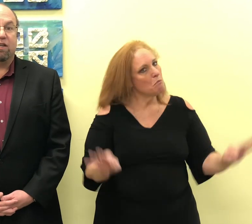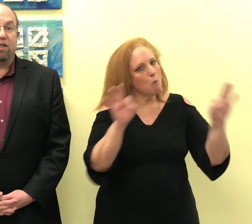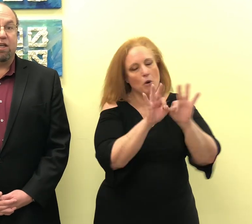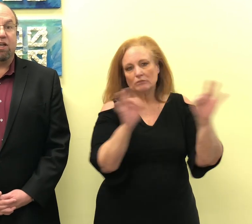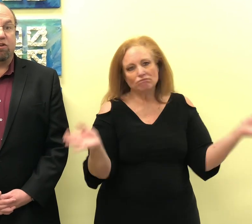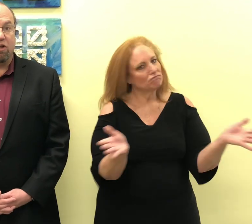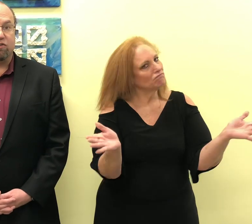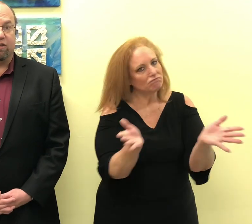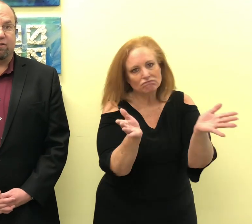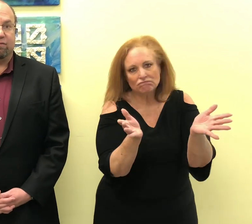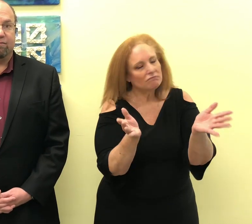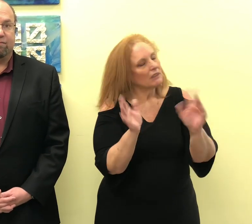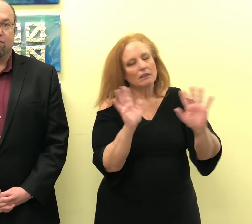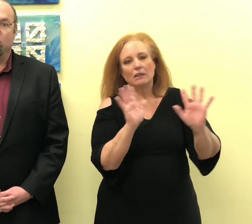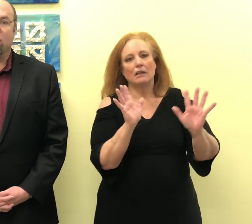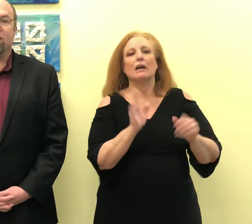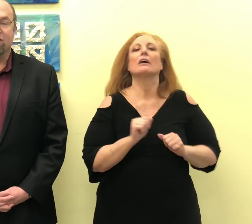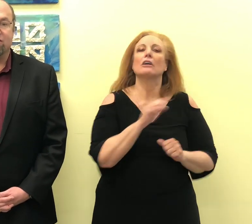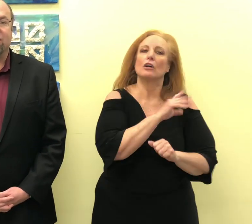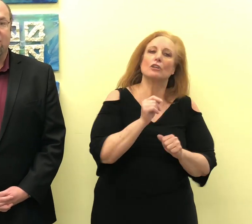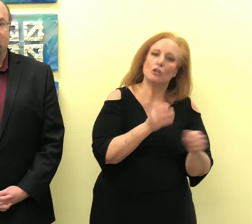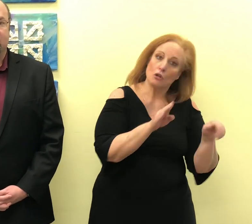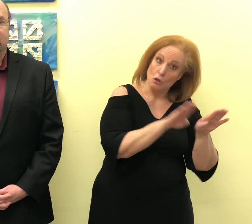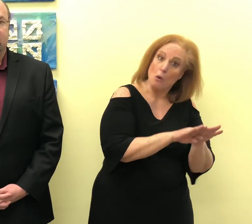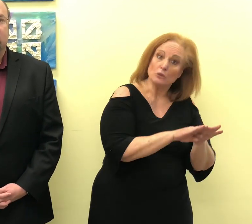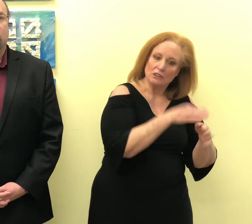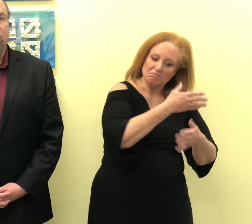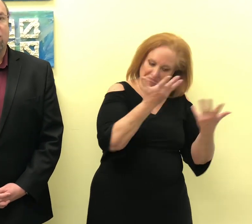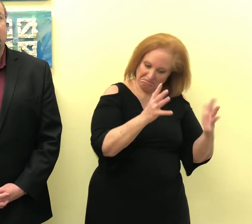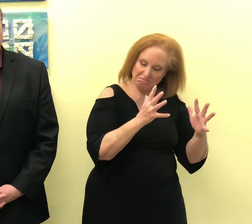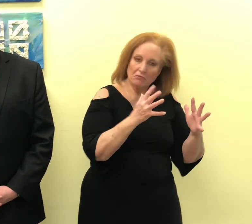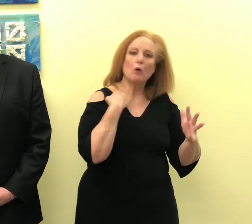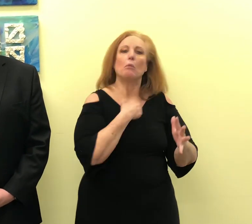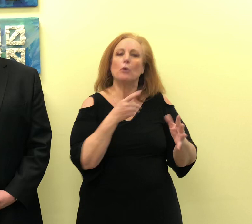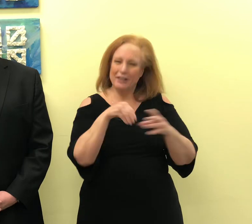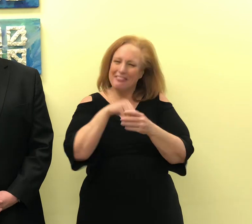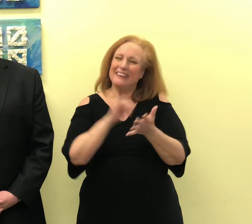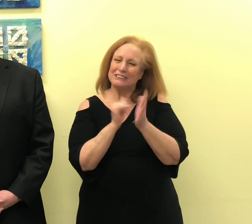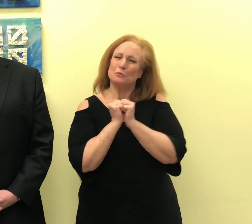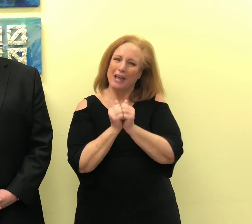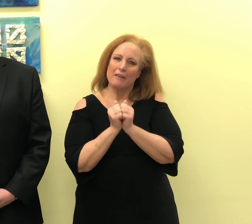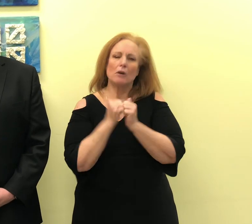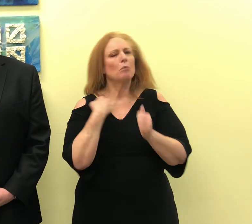closing, we're in this together. We are committed to continue to provide quality